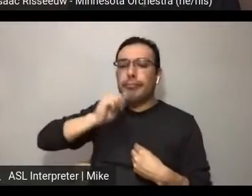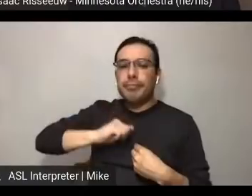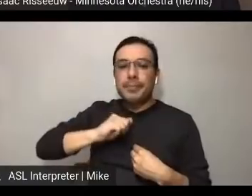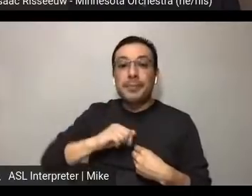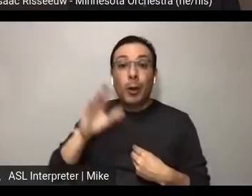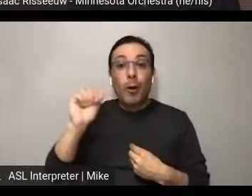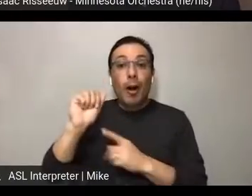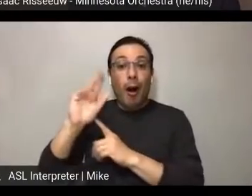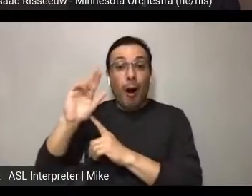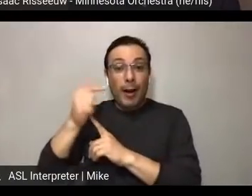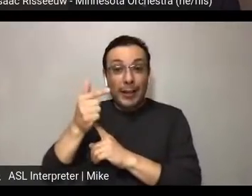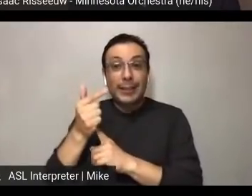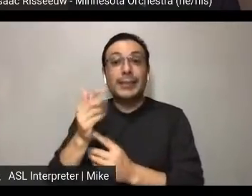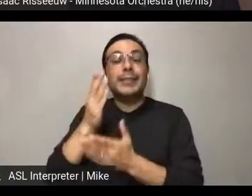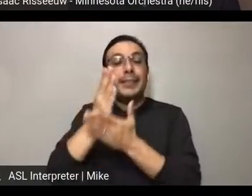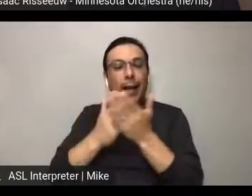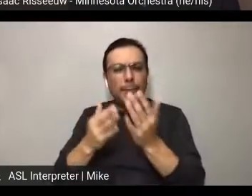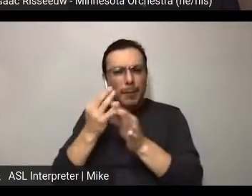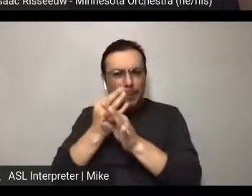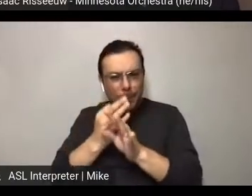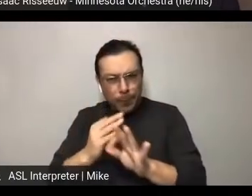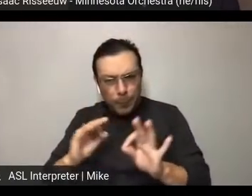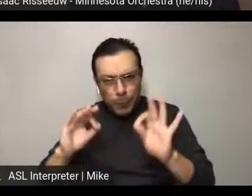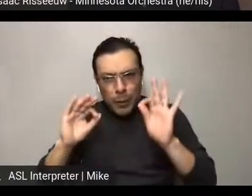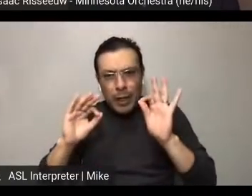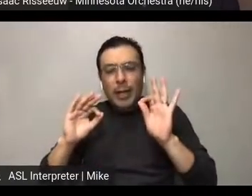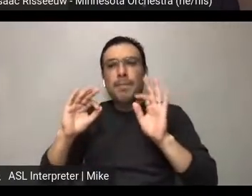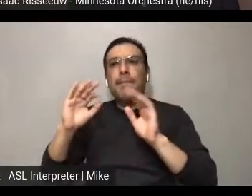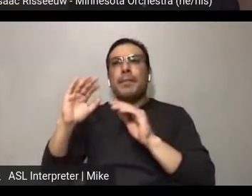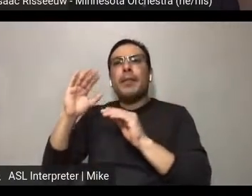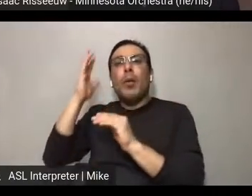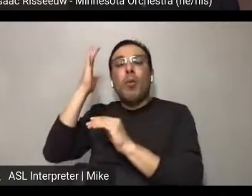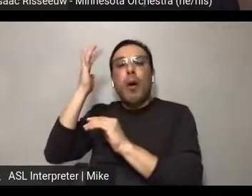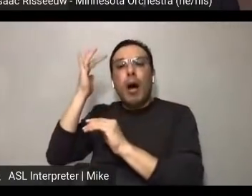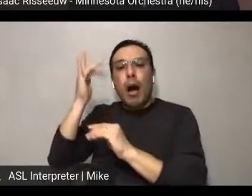because the concerts in the hall had been canceled and we wanted to do thank